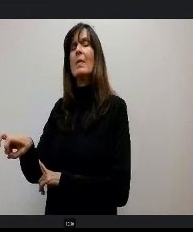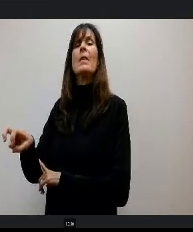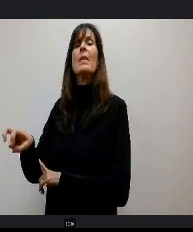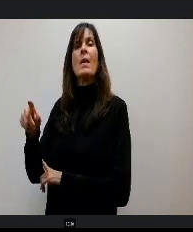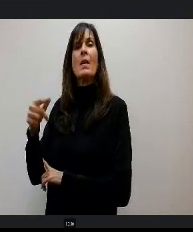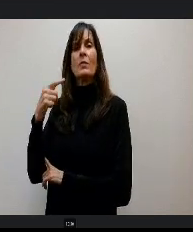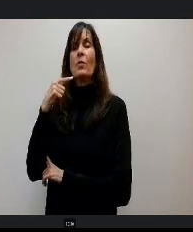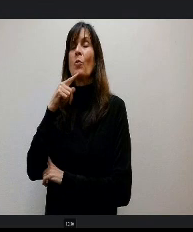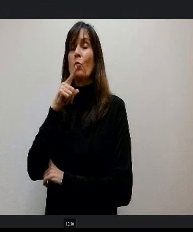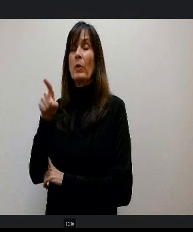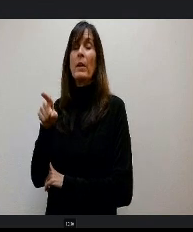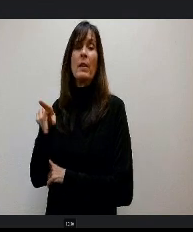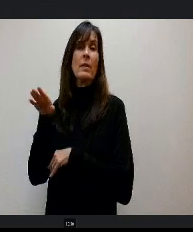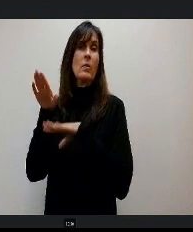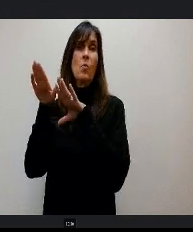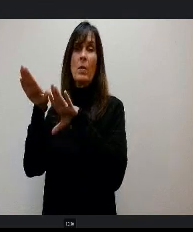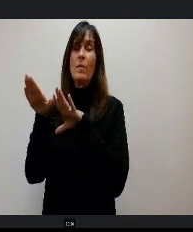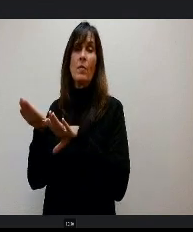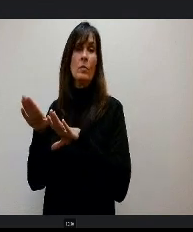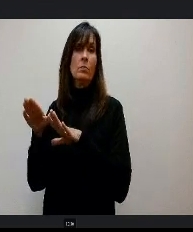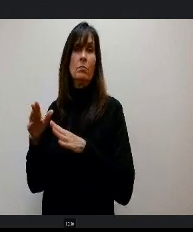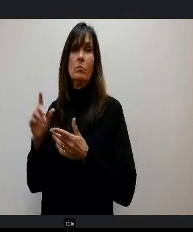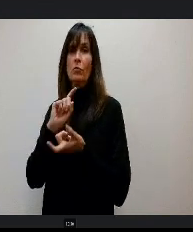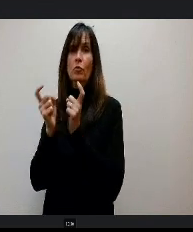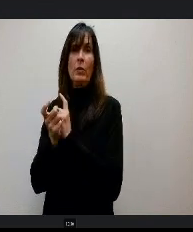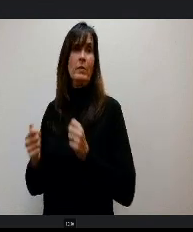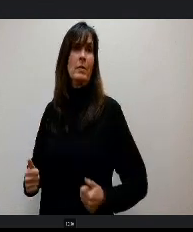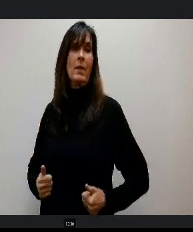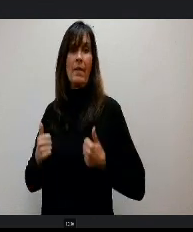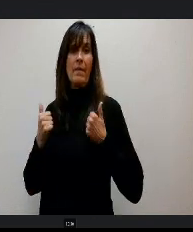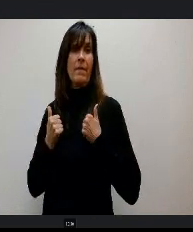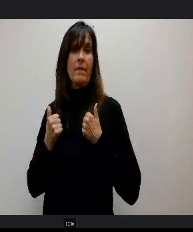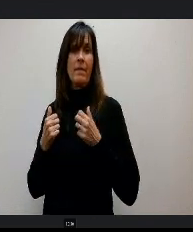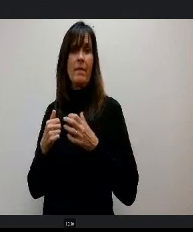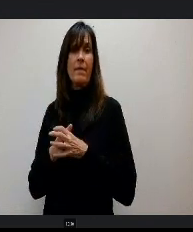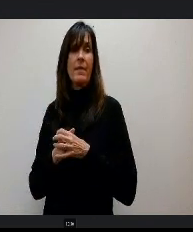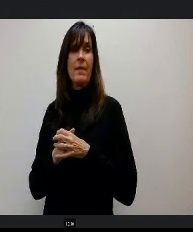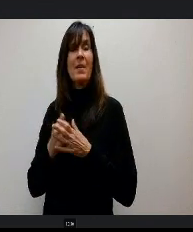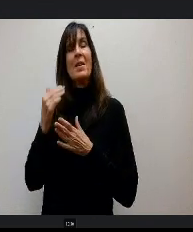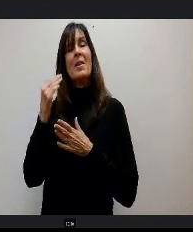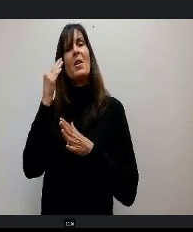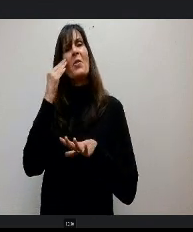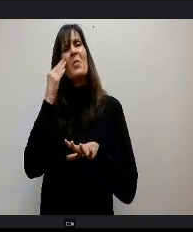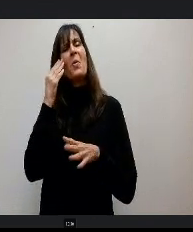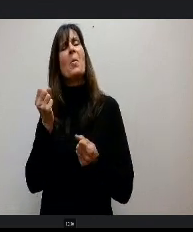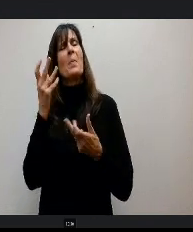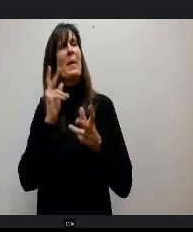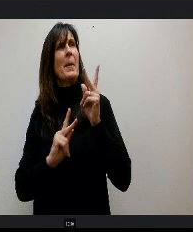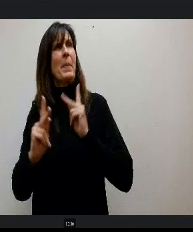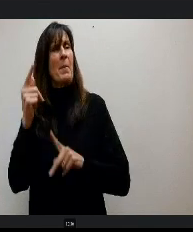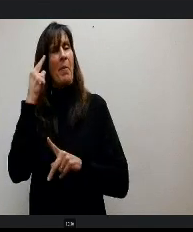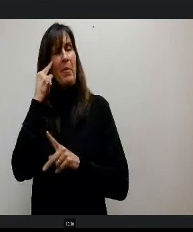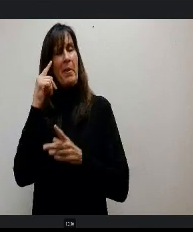she said. It turned his life around Well, and just to be clear too. Like what A A lot of people a big misunderstanding about career technical education is an